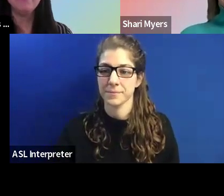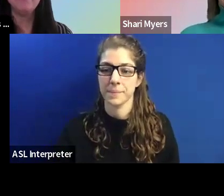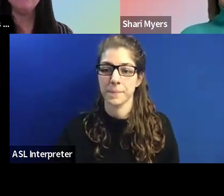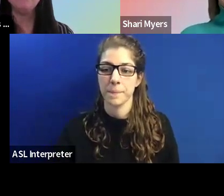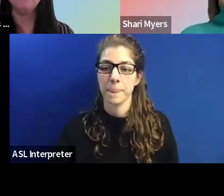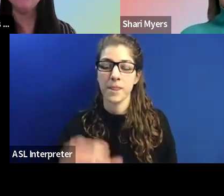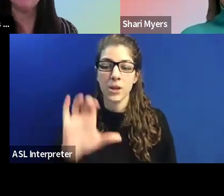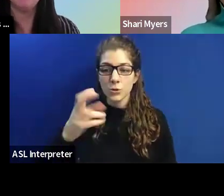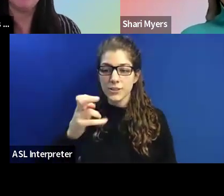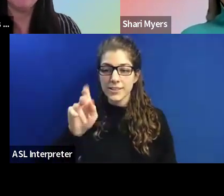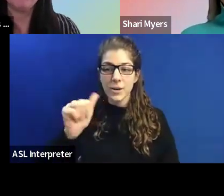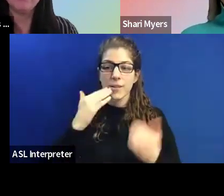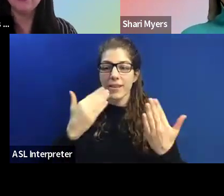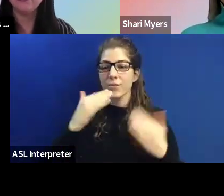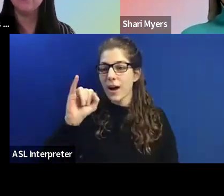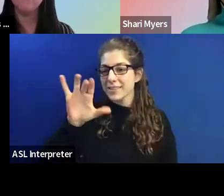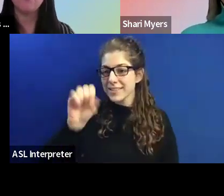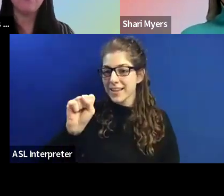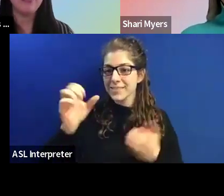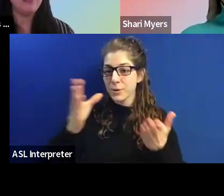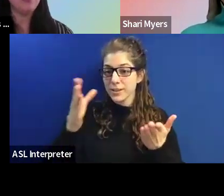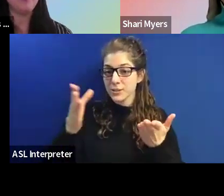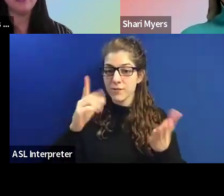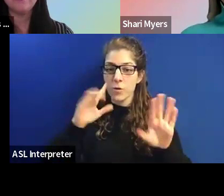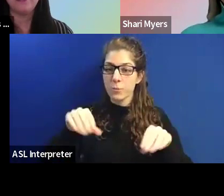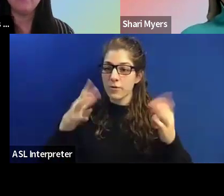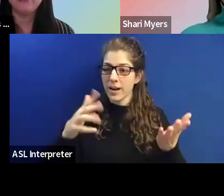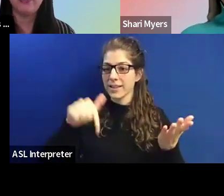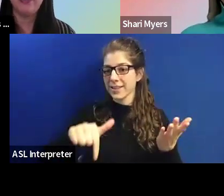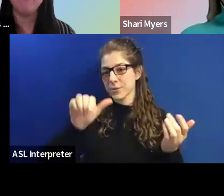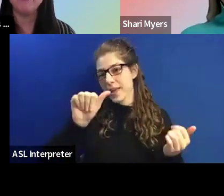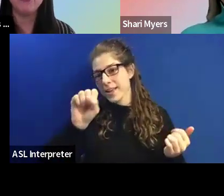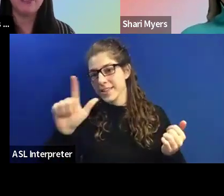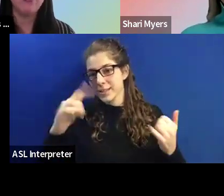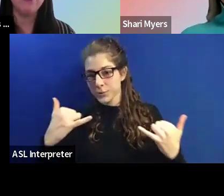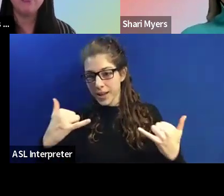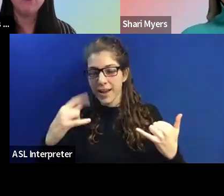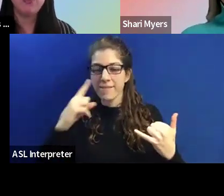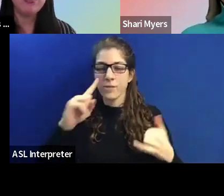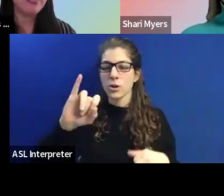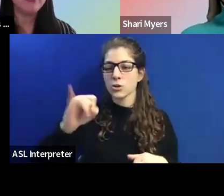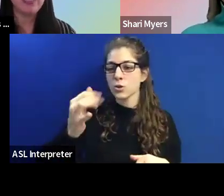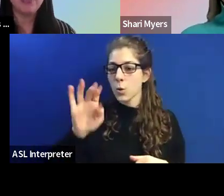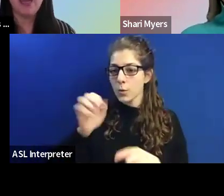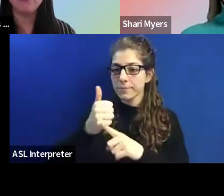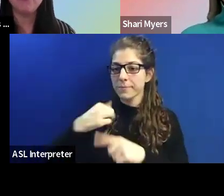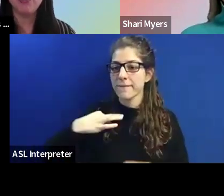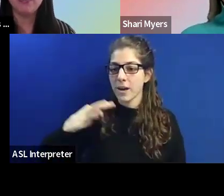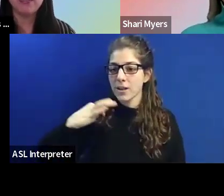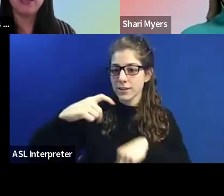I want to say a big thank you to inclusive communications service for providing us with American sign language for us today and to Jo Gayle for providing the captioning for us.